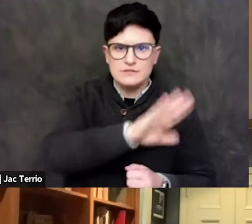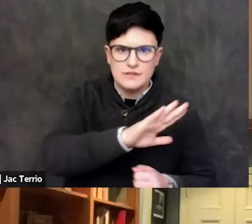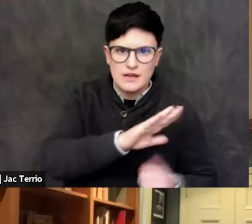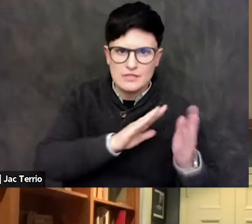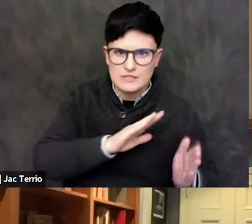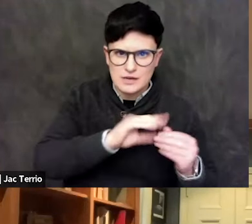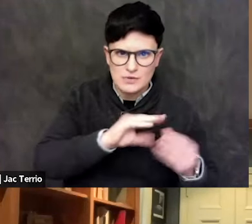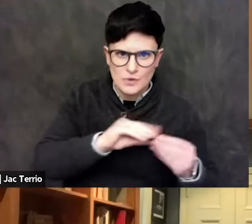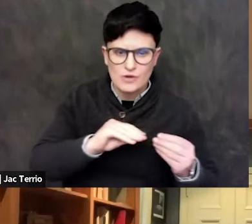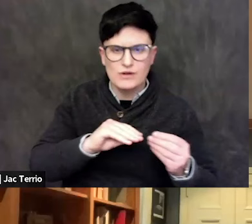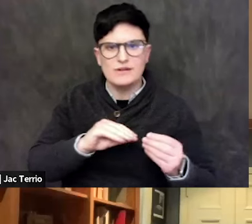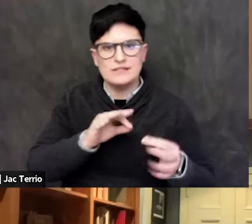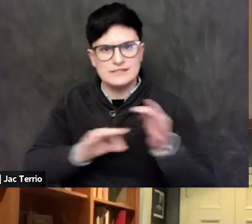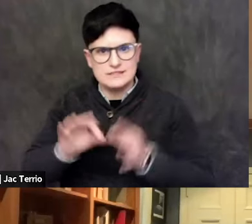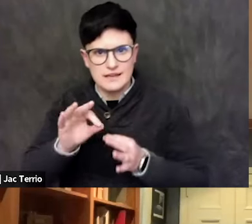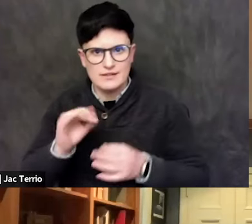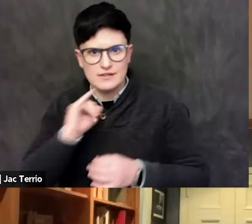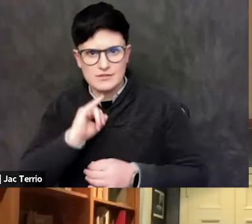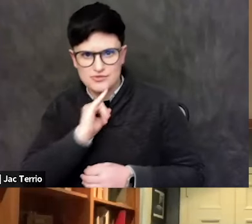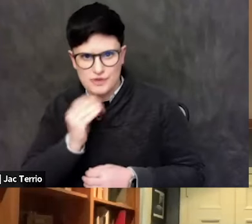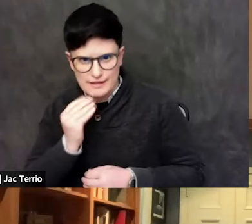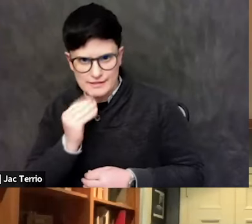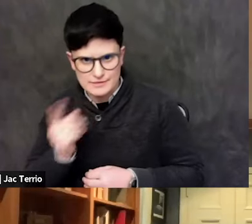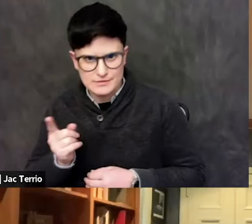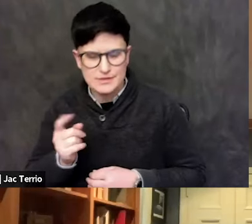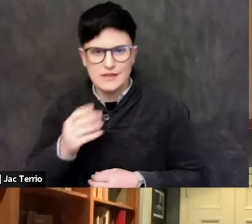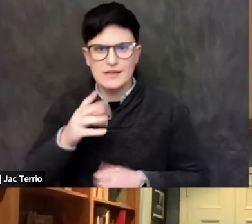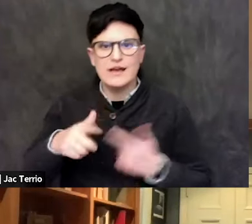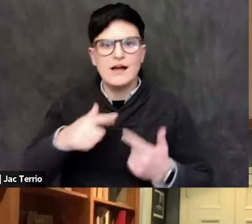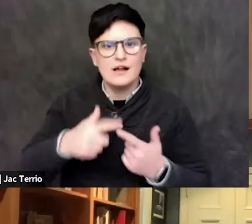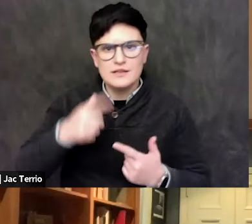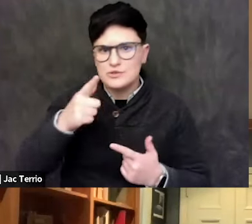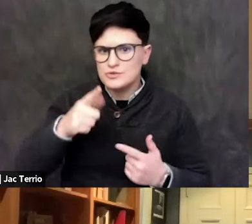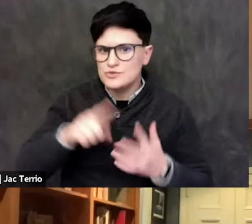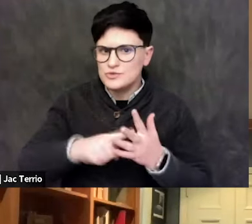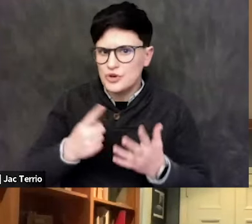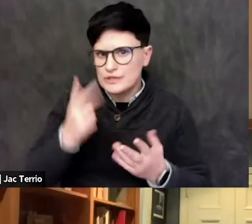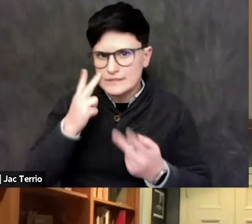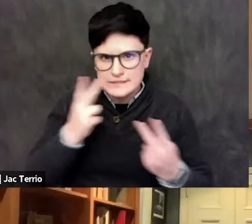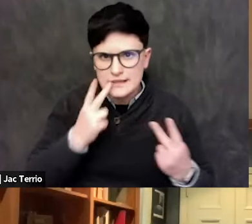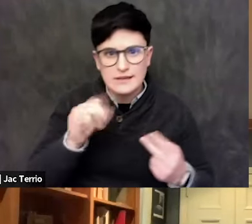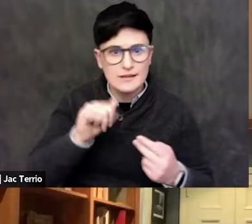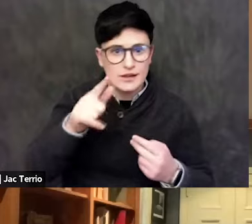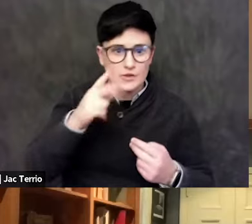Then you started seeing the left. I mean, if you look at the political statement of the Weather Underground,